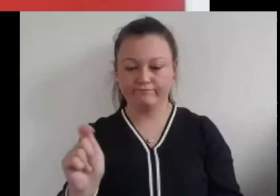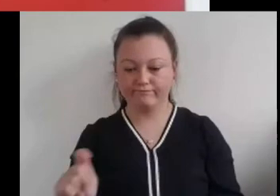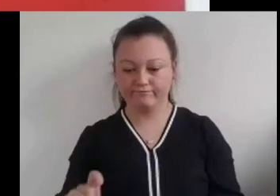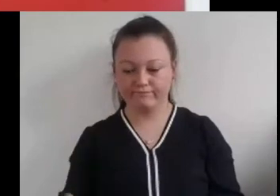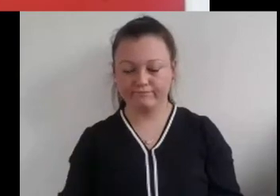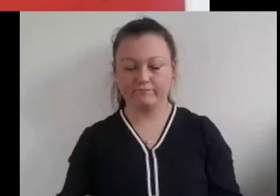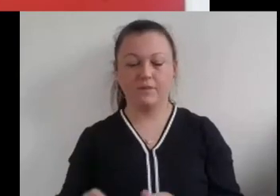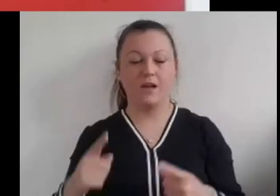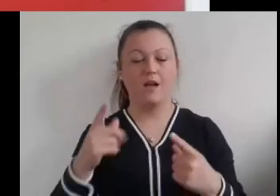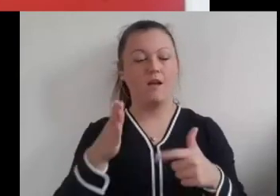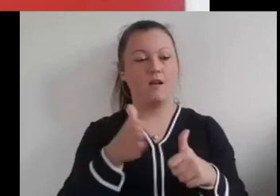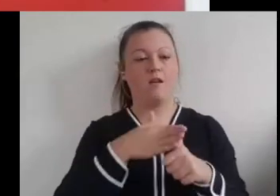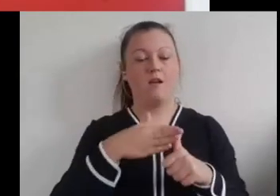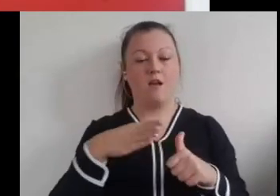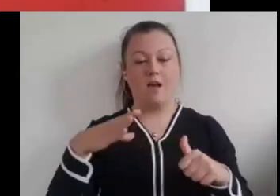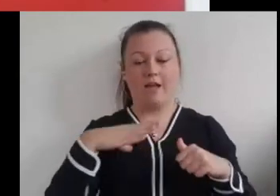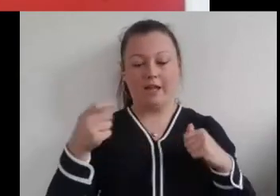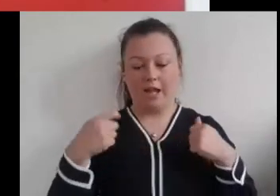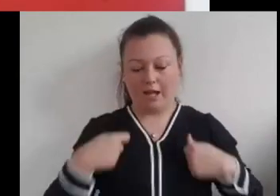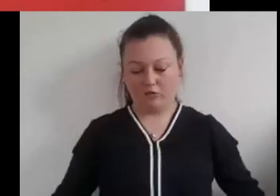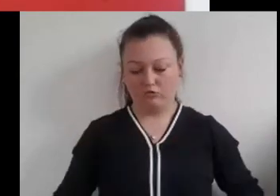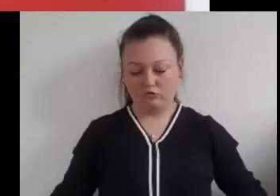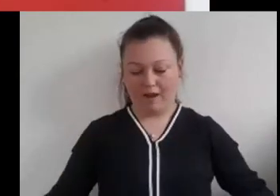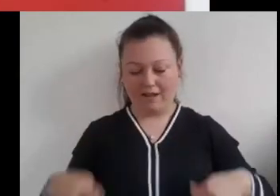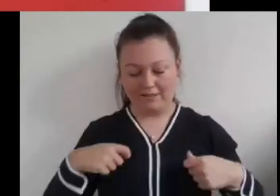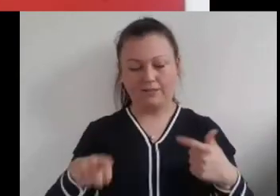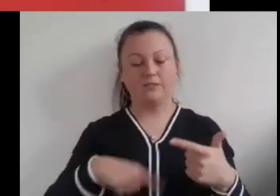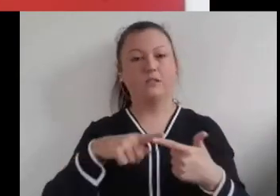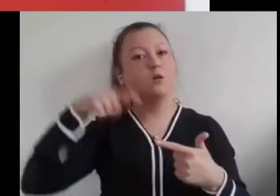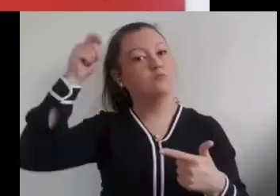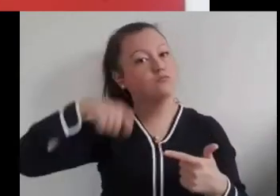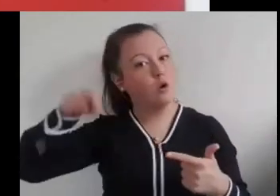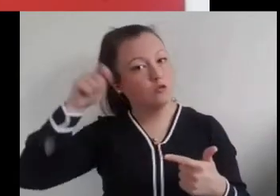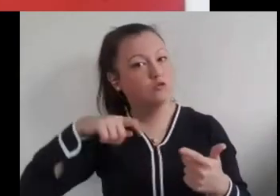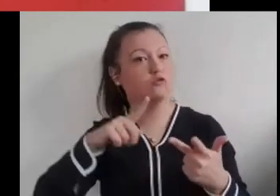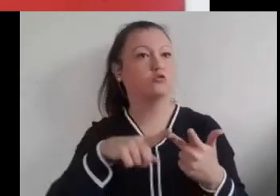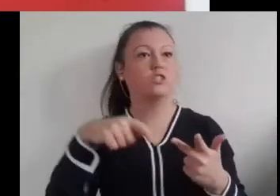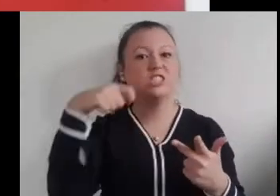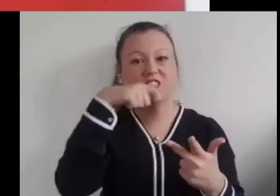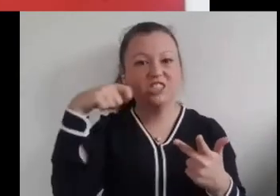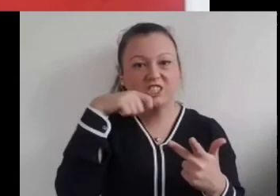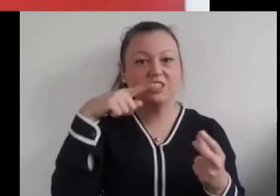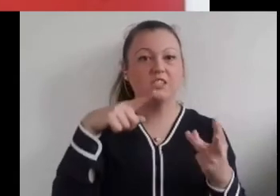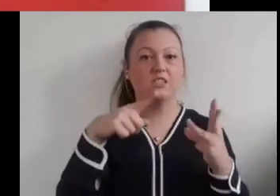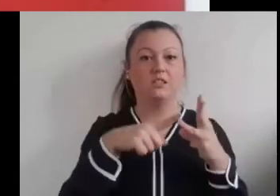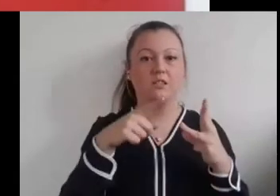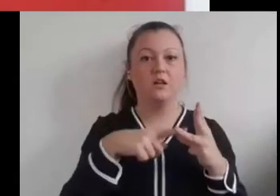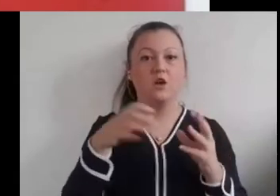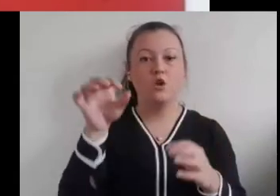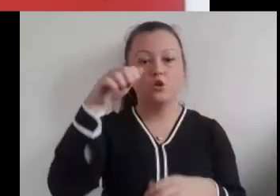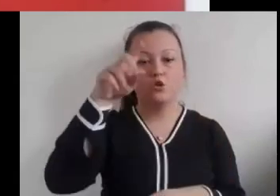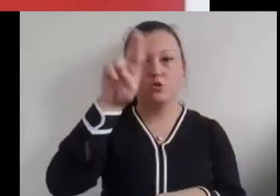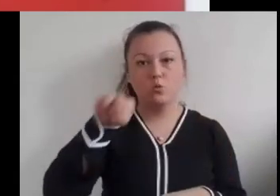The next morning she told her mind do one task at a time until the whole list is done.